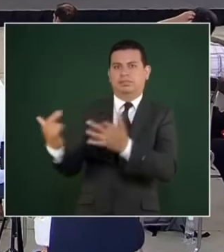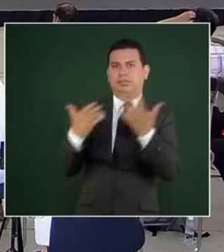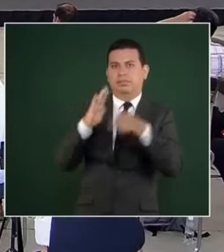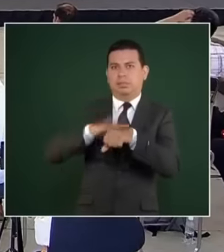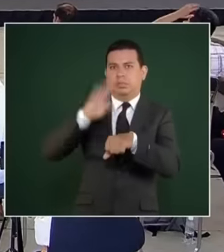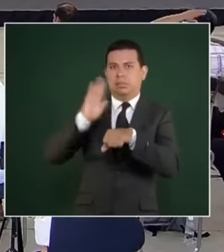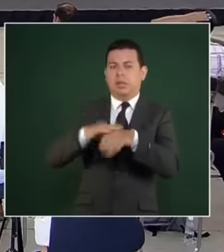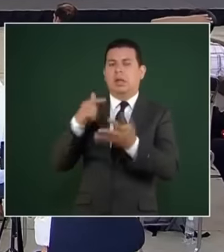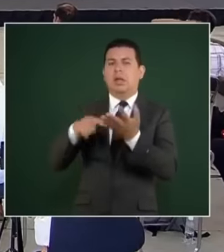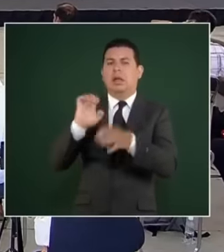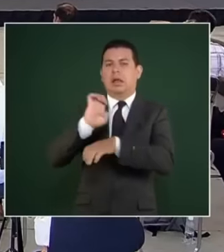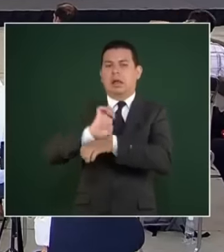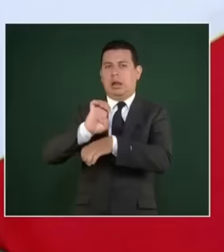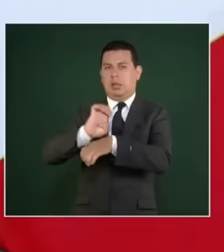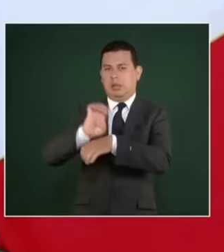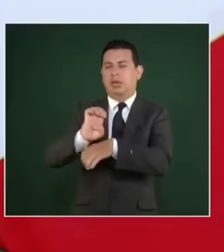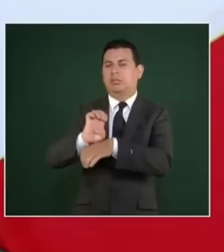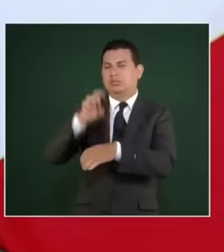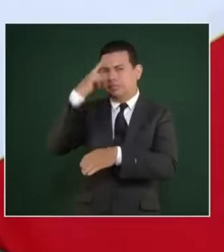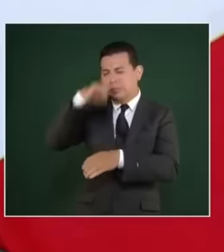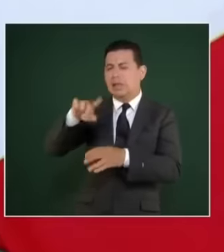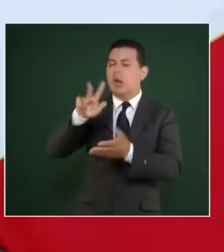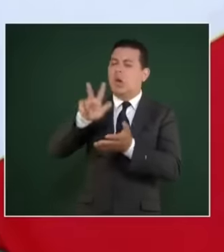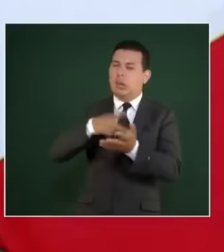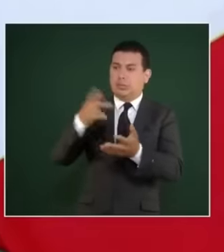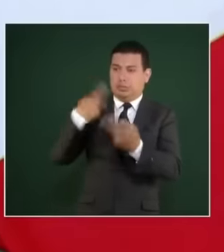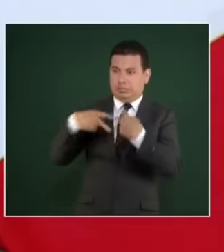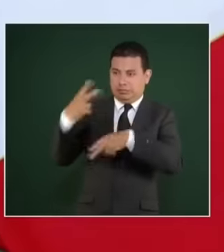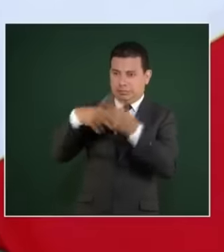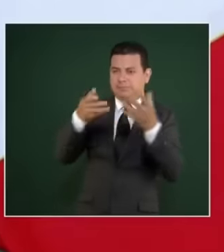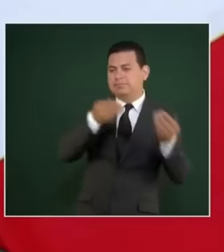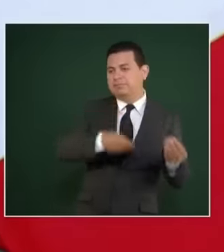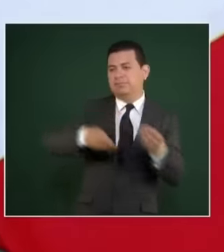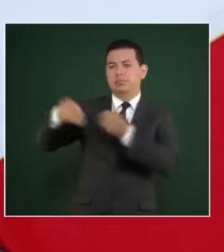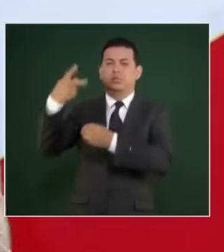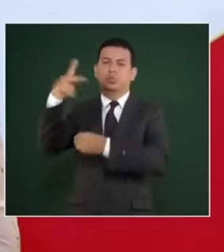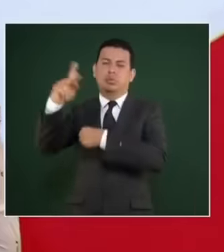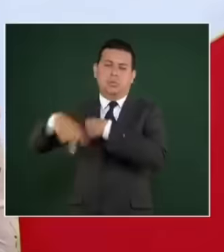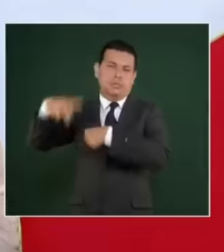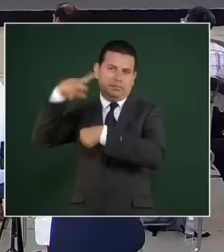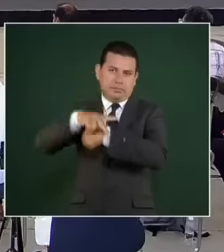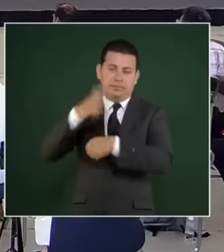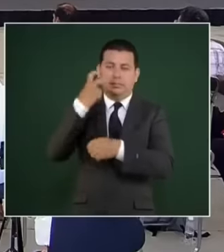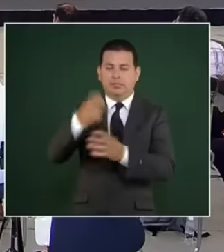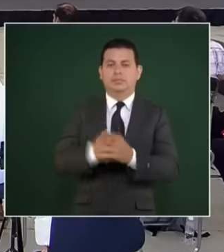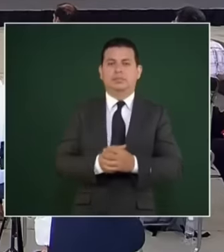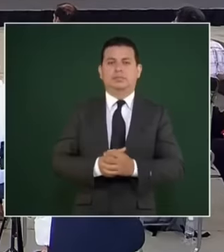Ecuador to be able to return the people to their countries with these programs So the program of